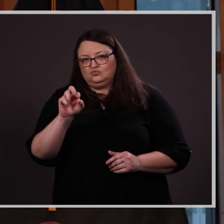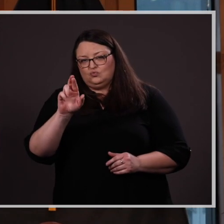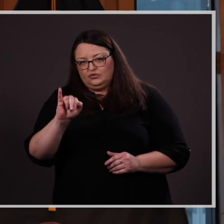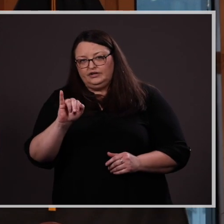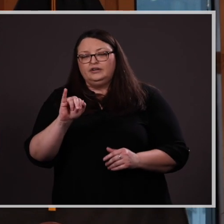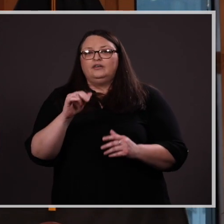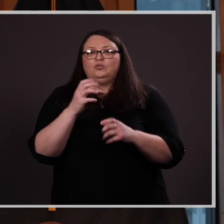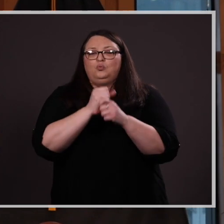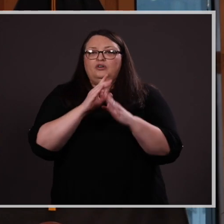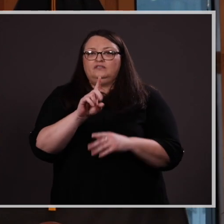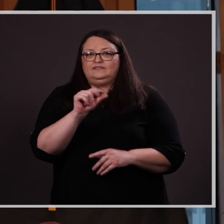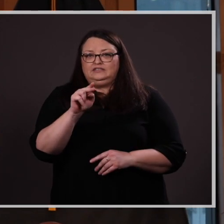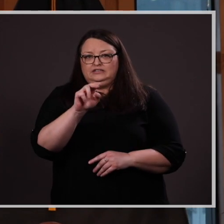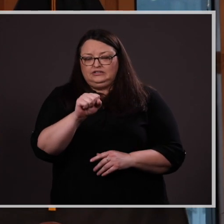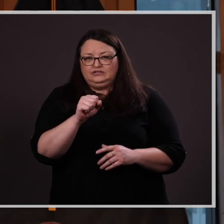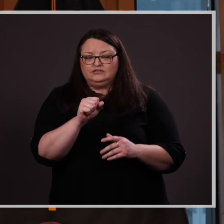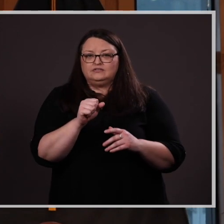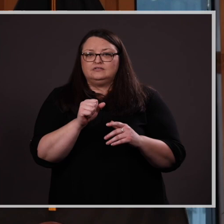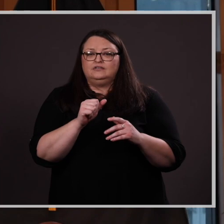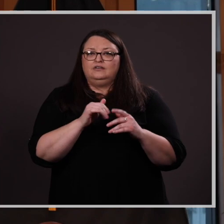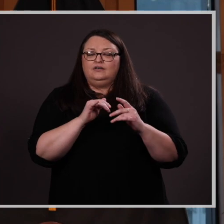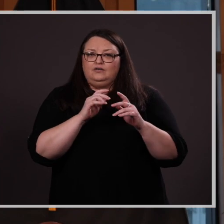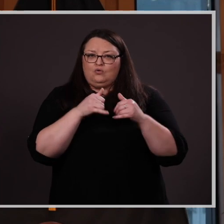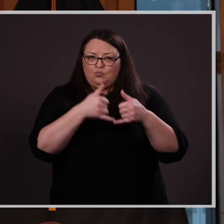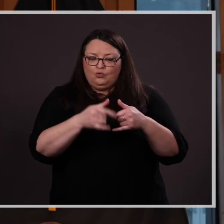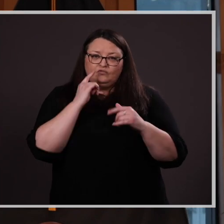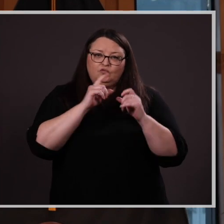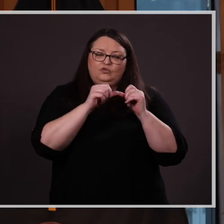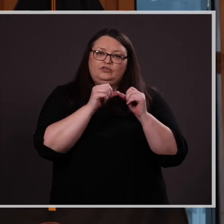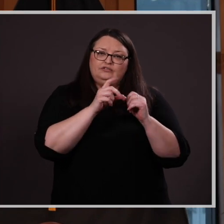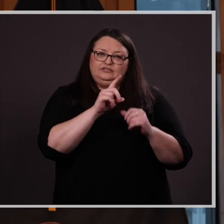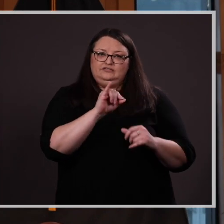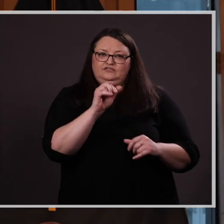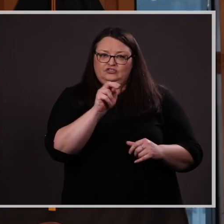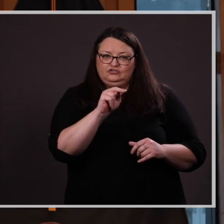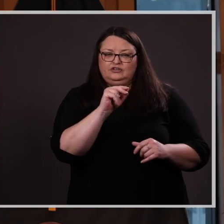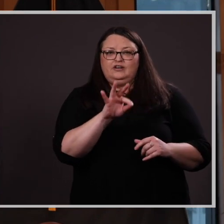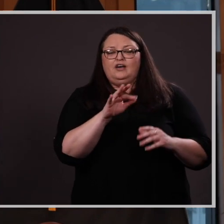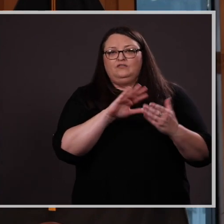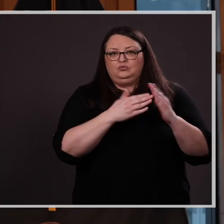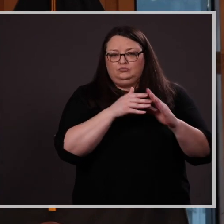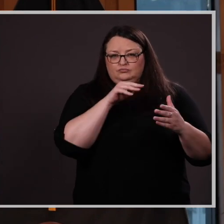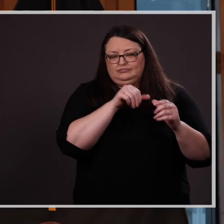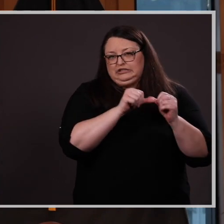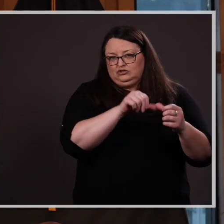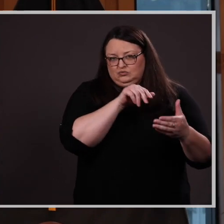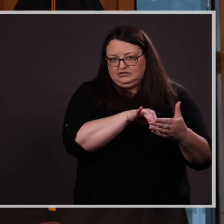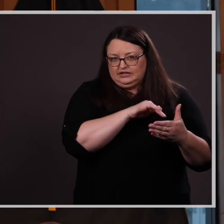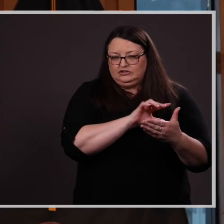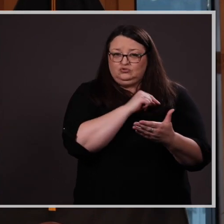Award for the Division of Continuing Studies. Samantha graduated in December with a Bachelor